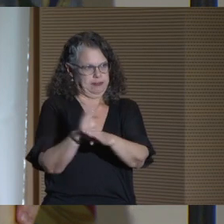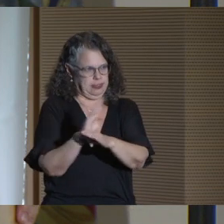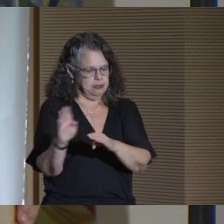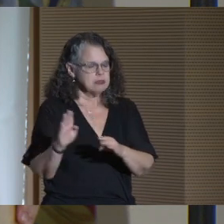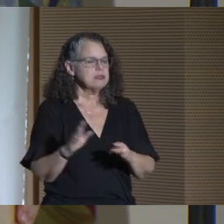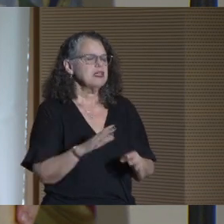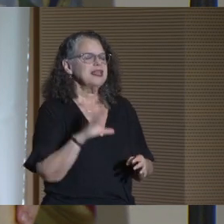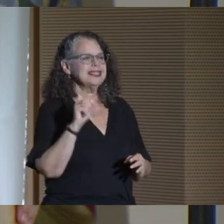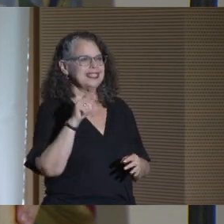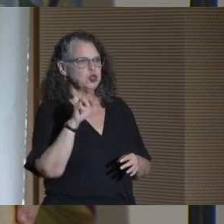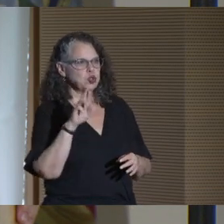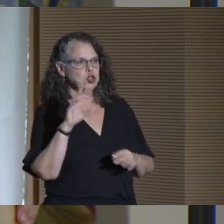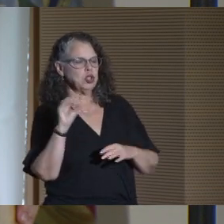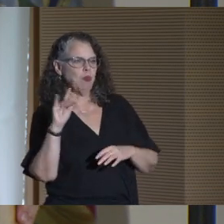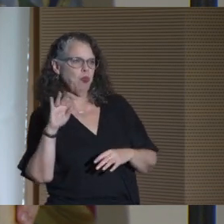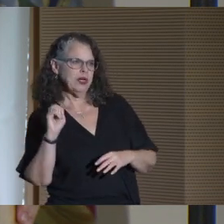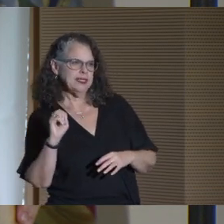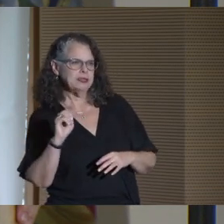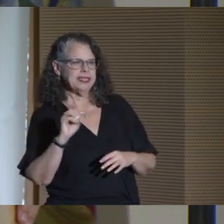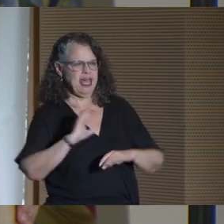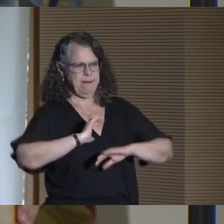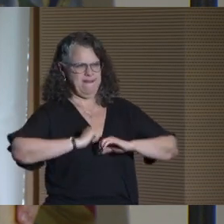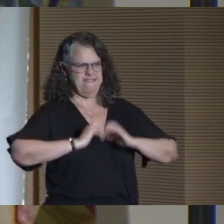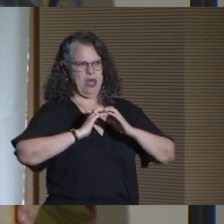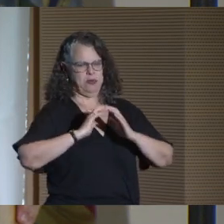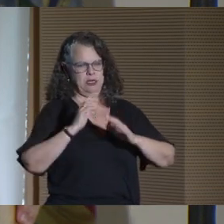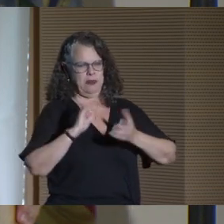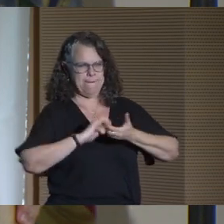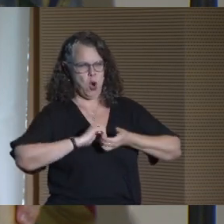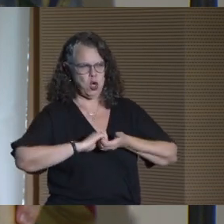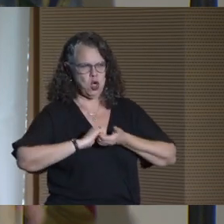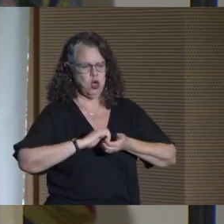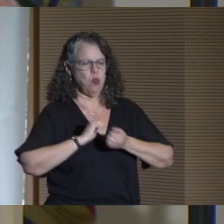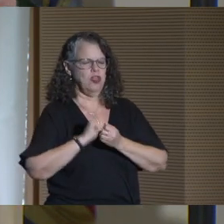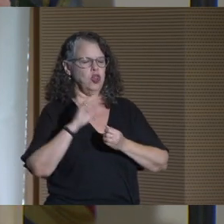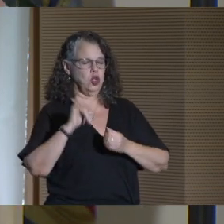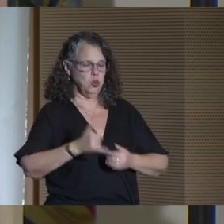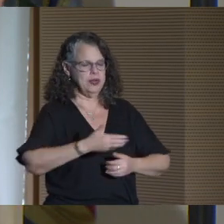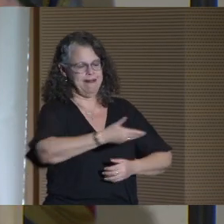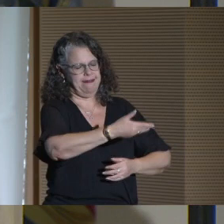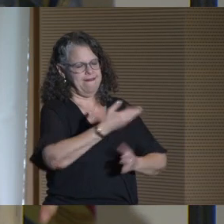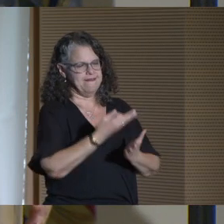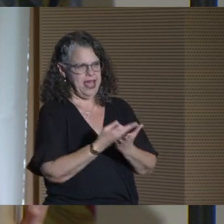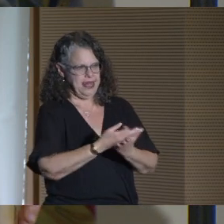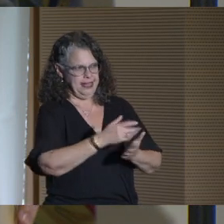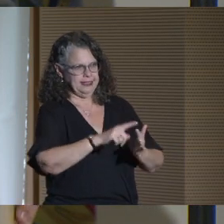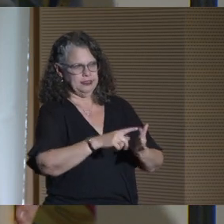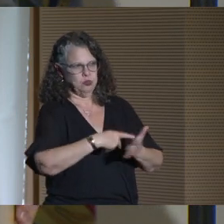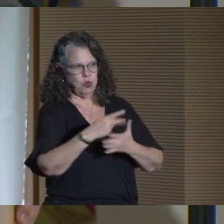became a founding partner of the CUNY Futures in Finance initiative and hired only